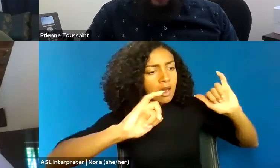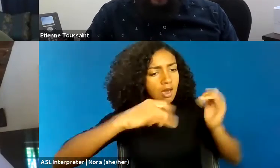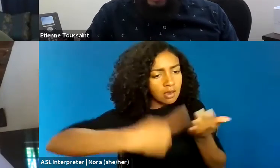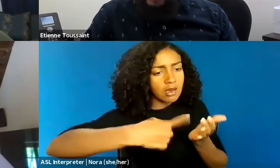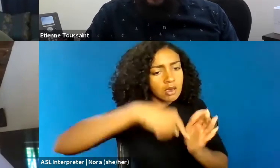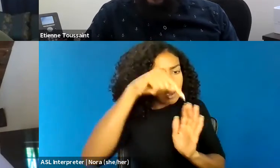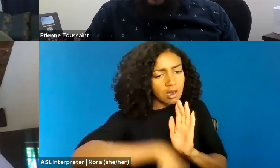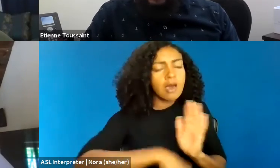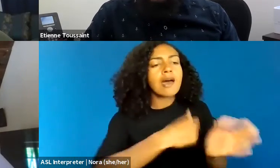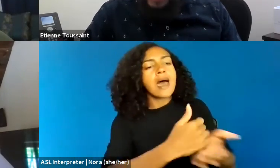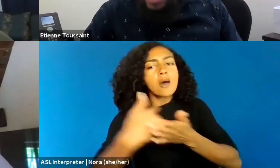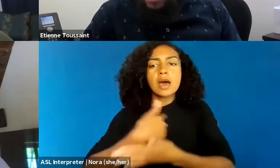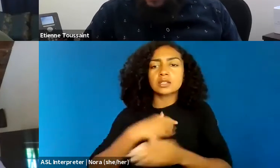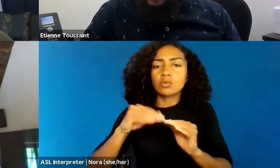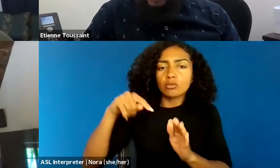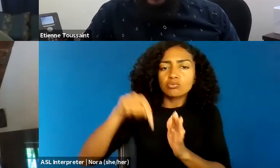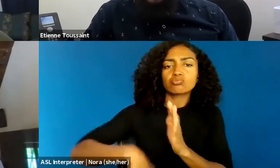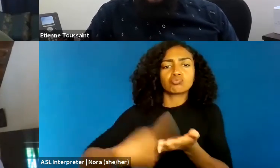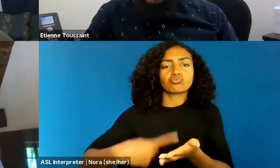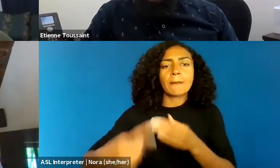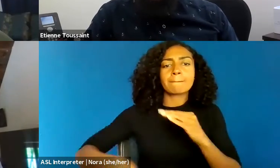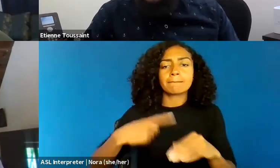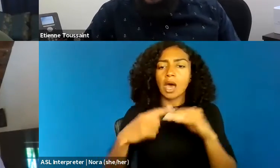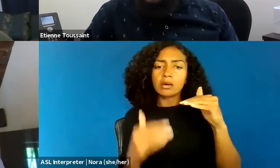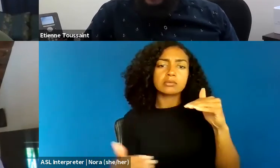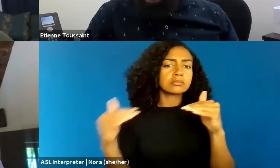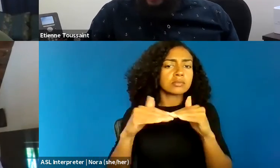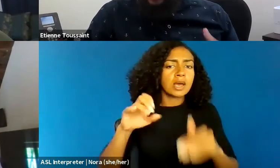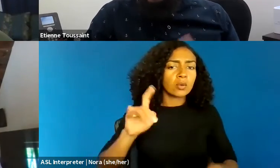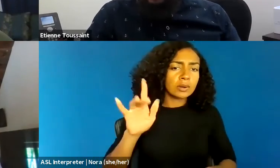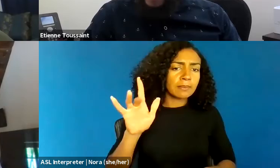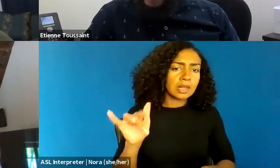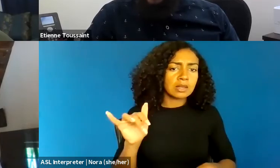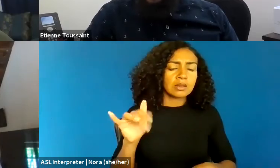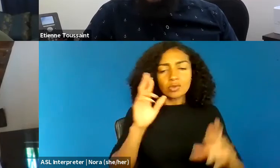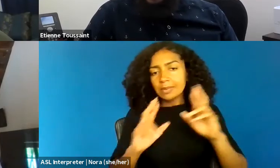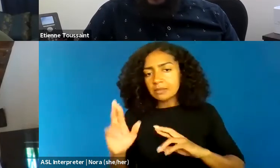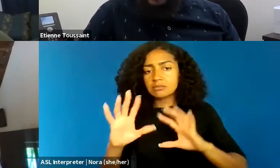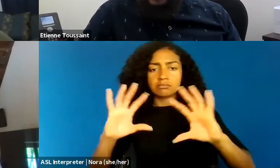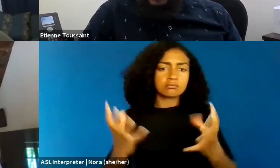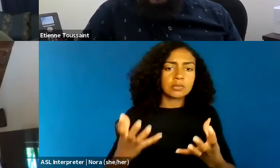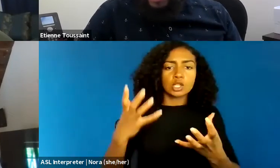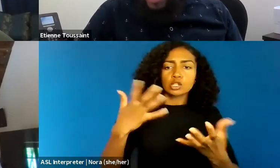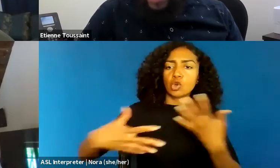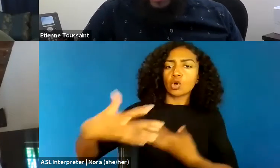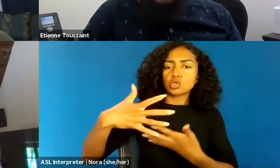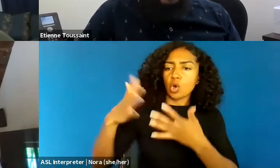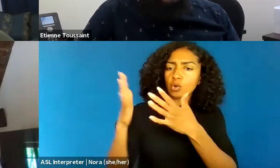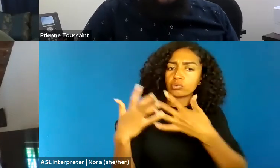and peace and freedom, and think a little more imaginatively. I think in that conversation,